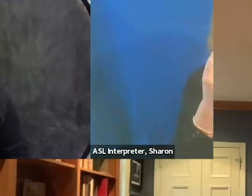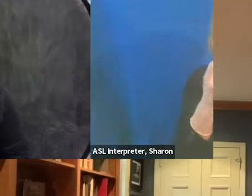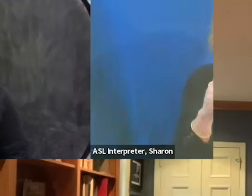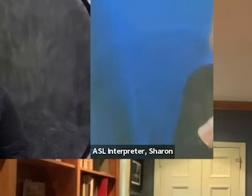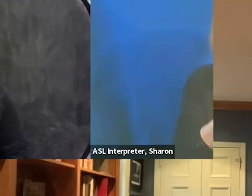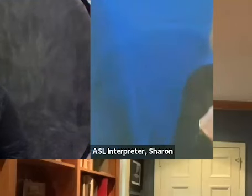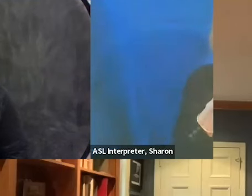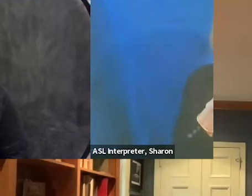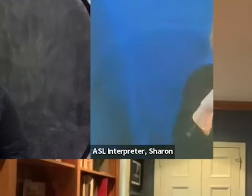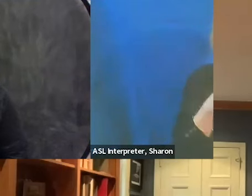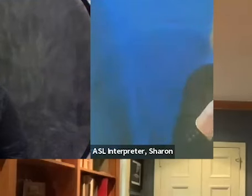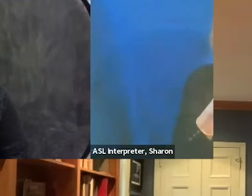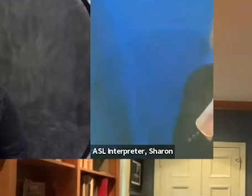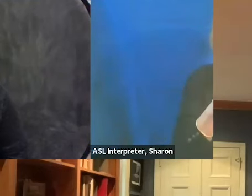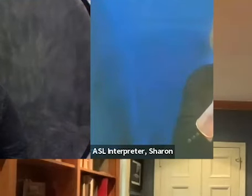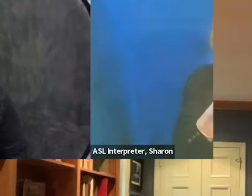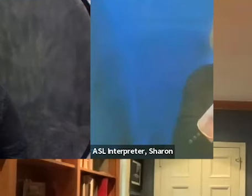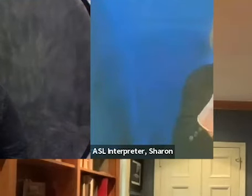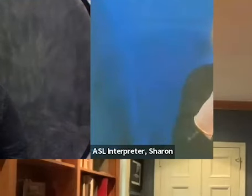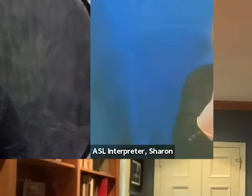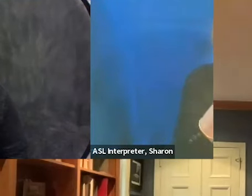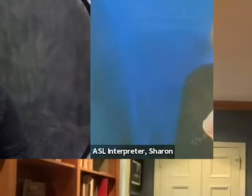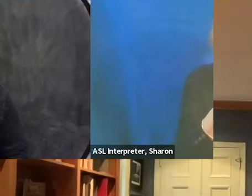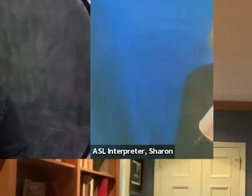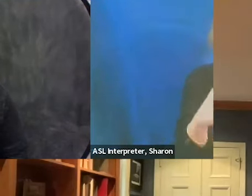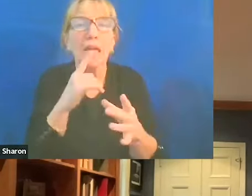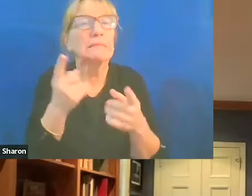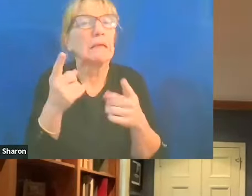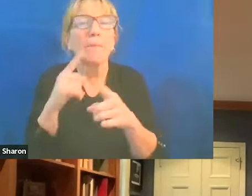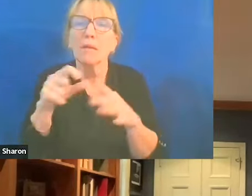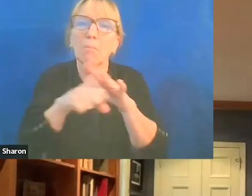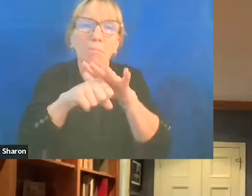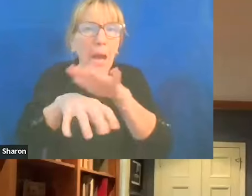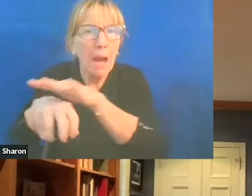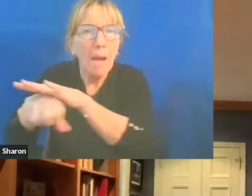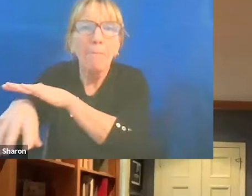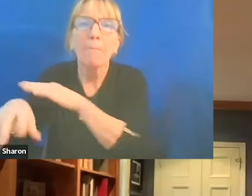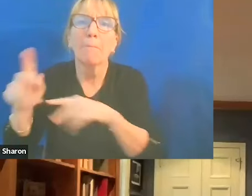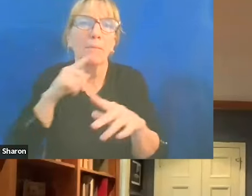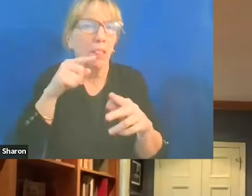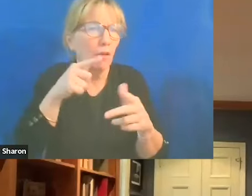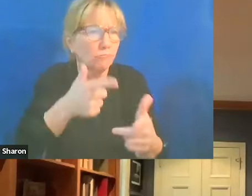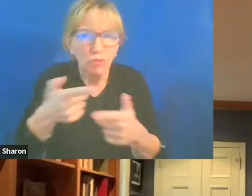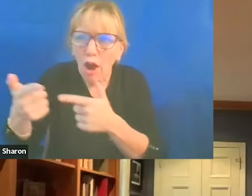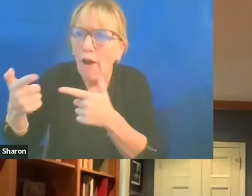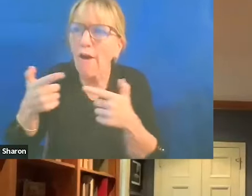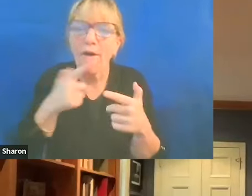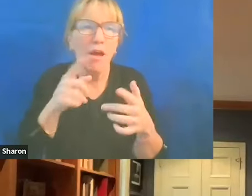the first time hate has gotten to this point, where their bombs are happening, and people are getting shot, and atrocities.